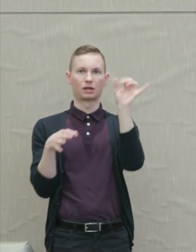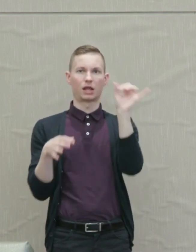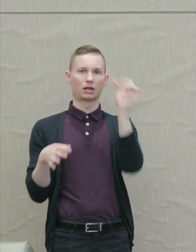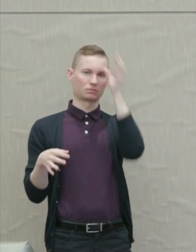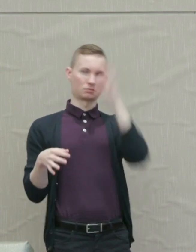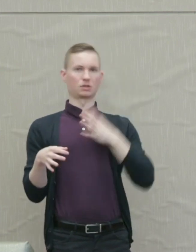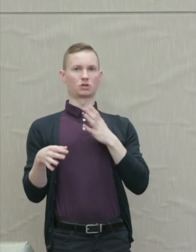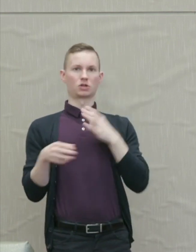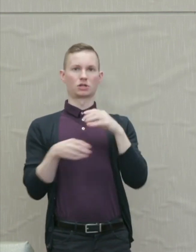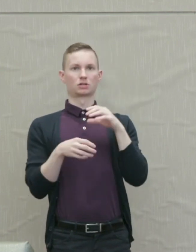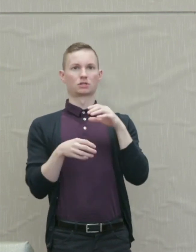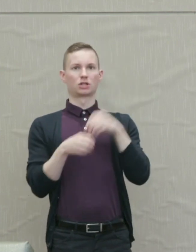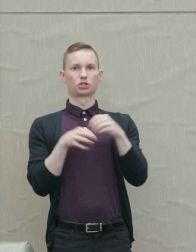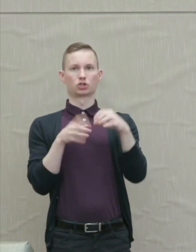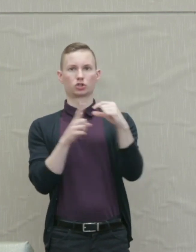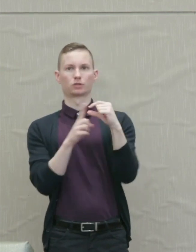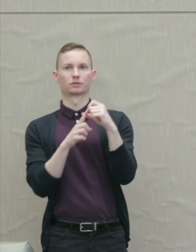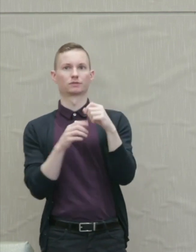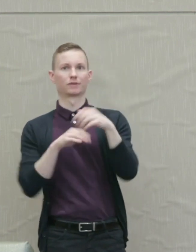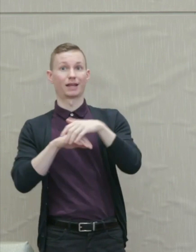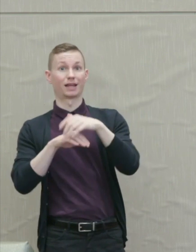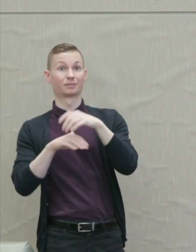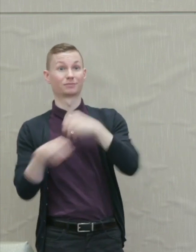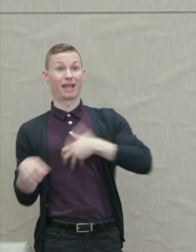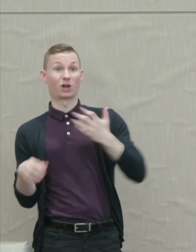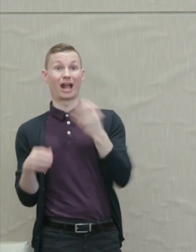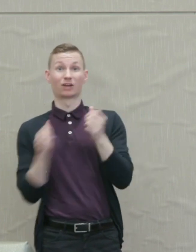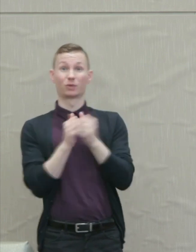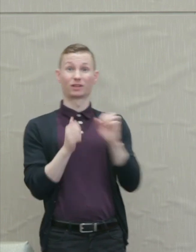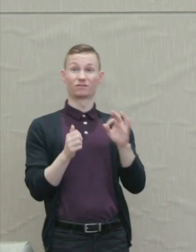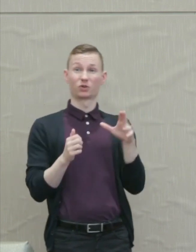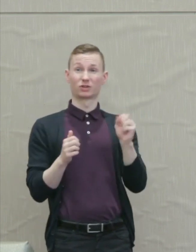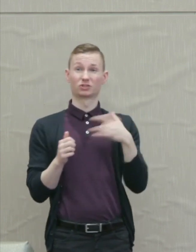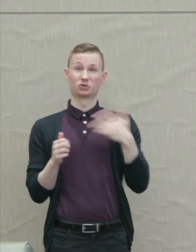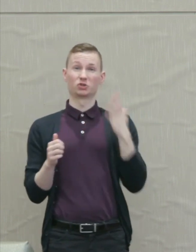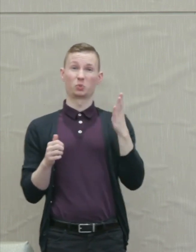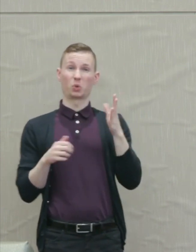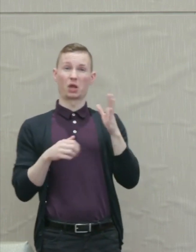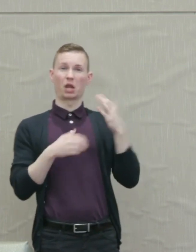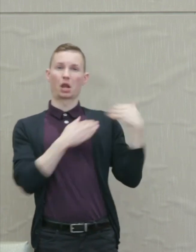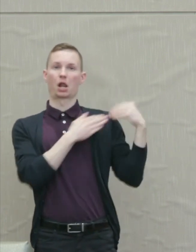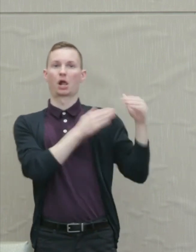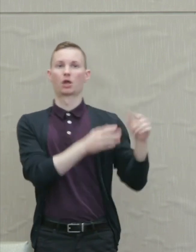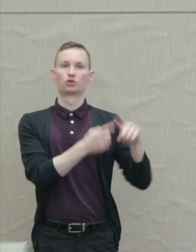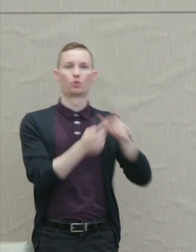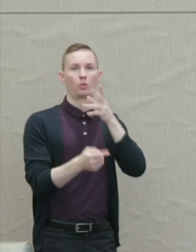And indeed as with those Furies, they tended to impute it to females who they saw as childlike